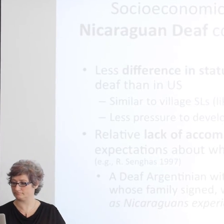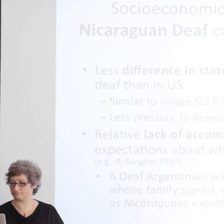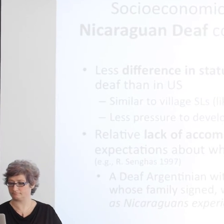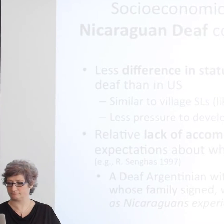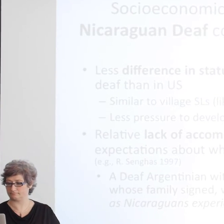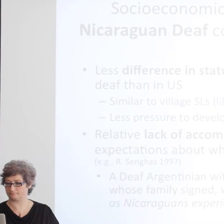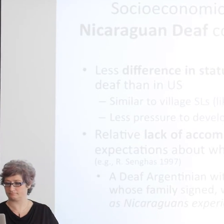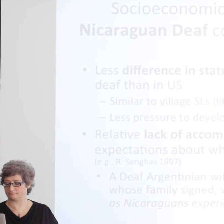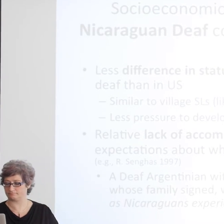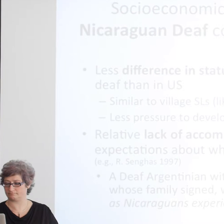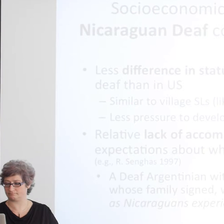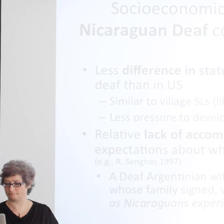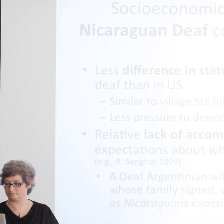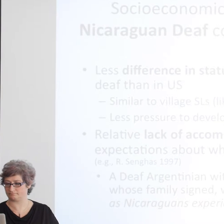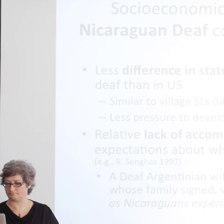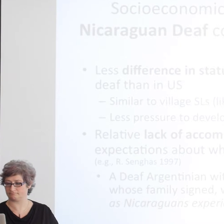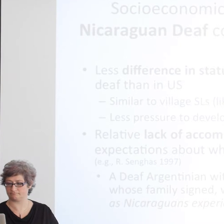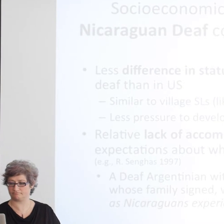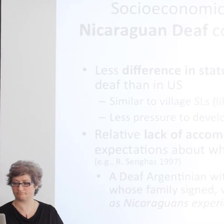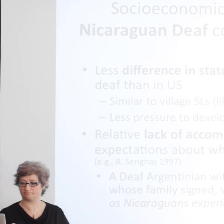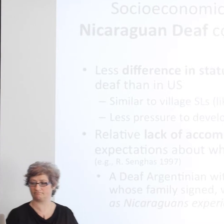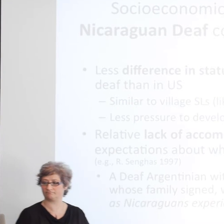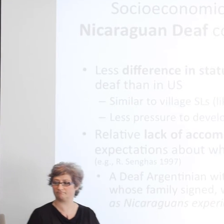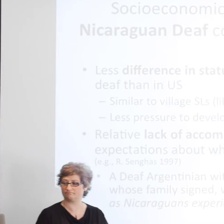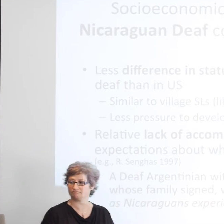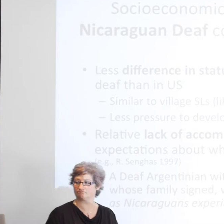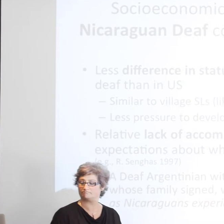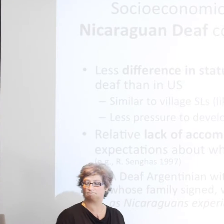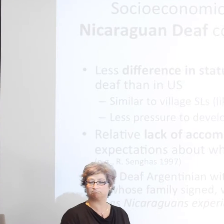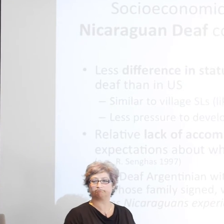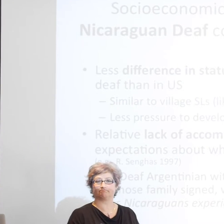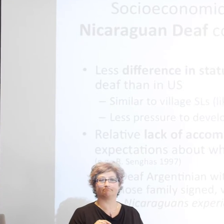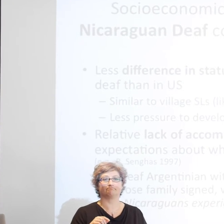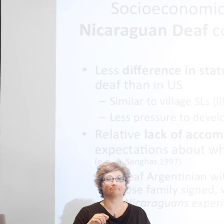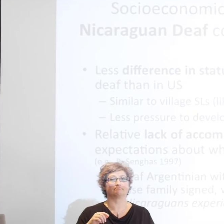But when I think that story about this homesigner in